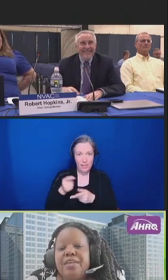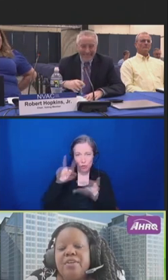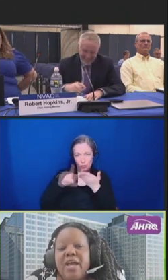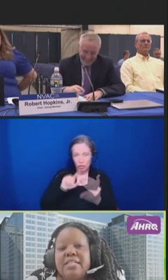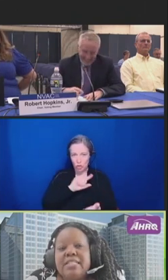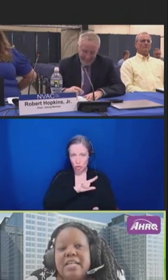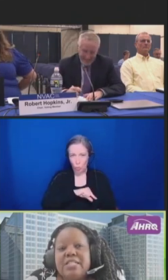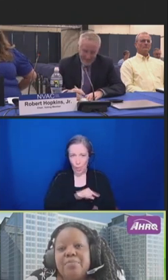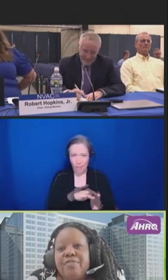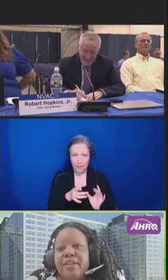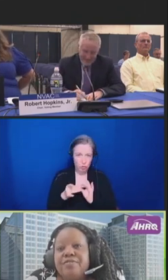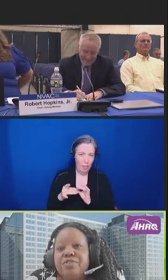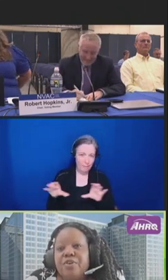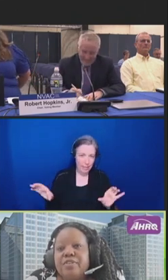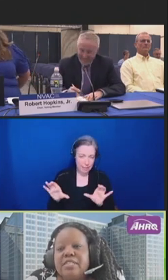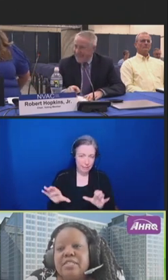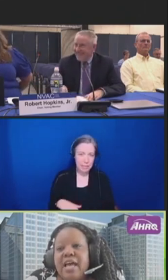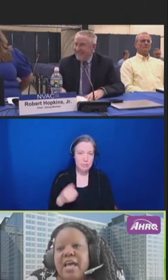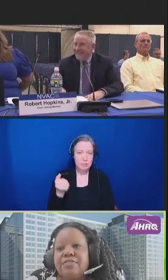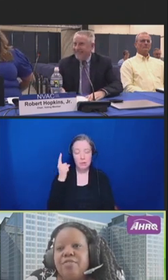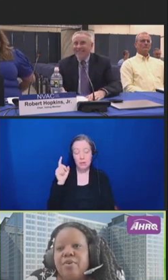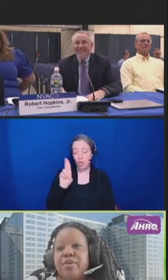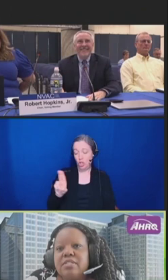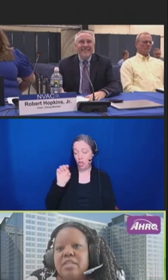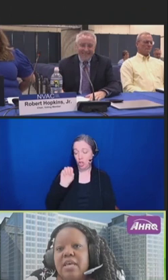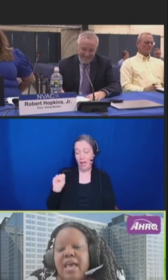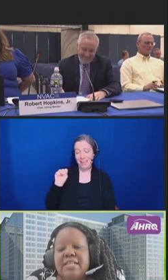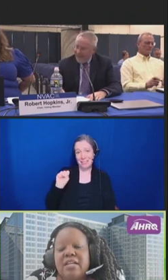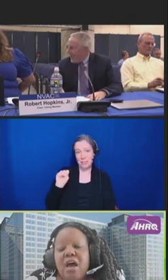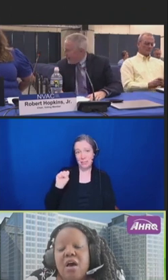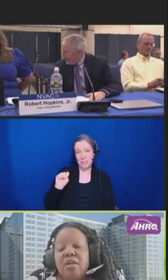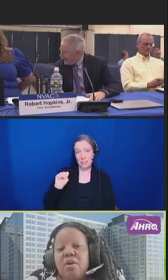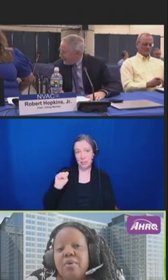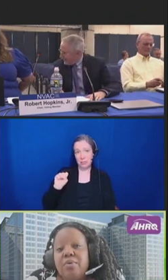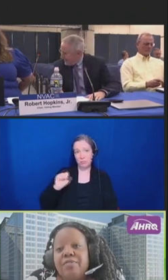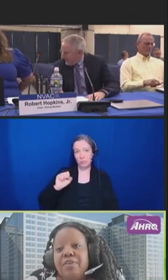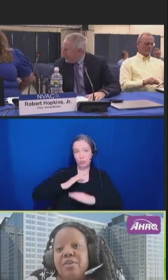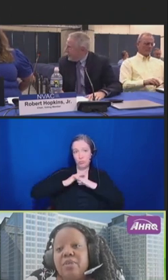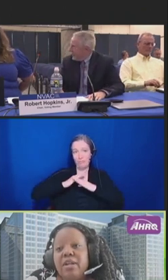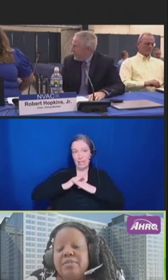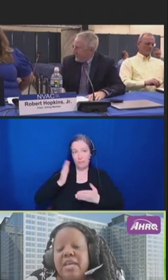The United States Preventive Services Task Force has an ongoing review and update of